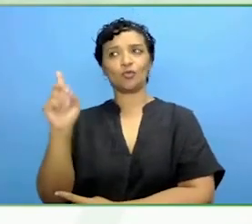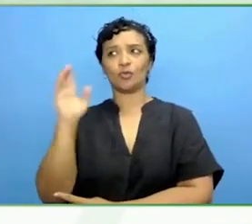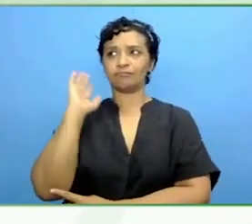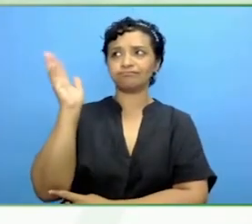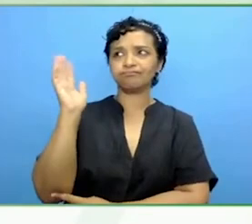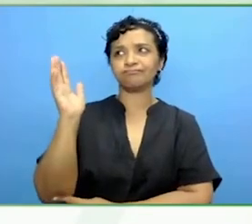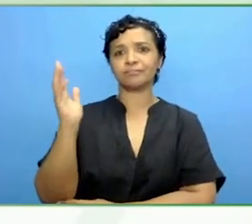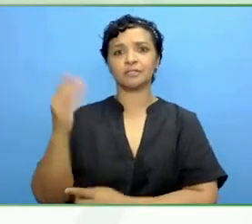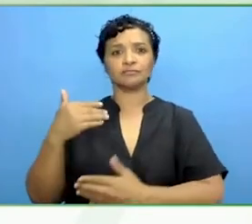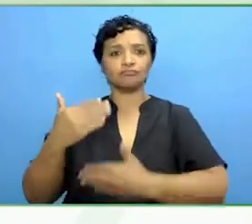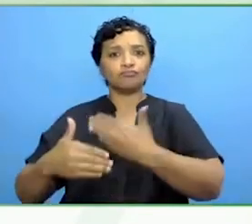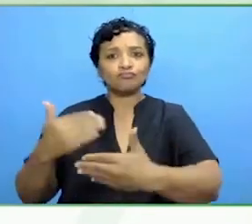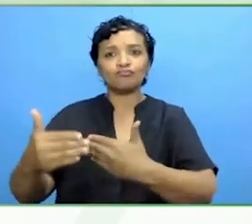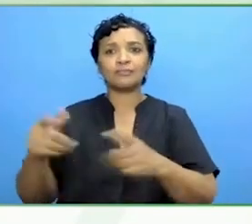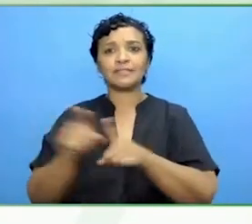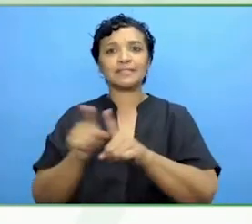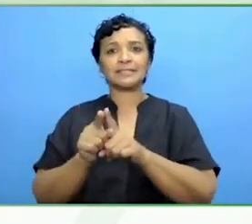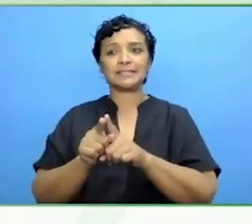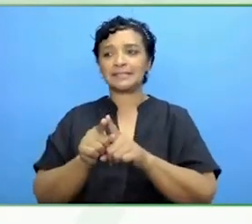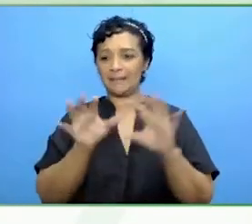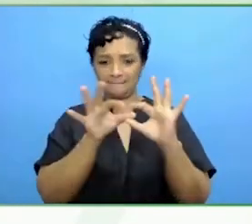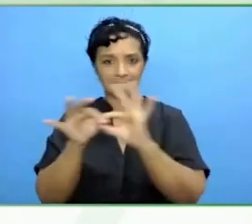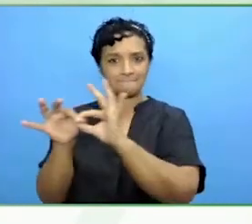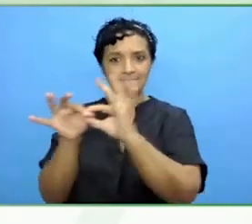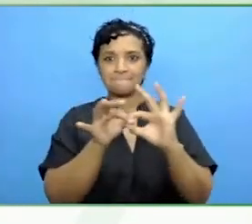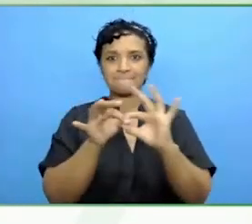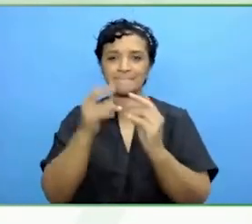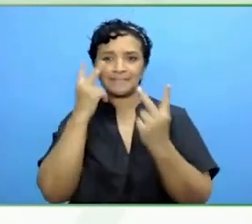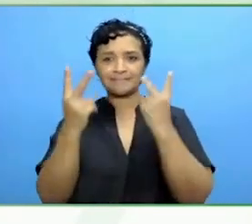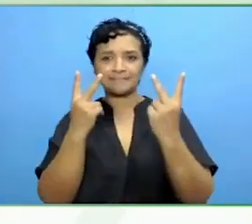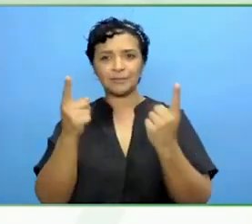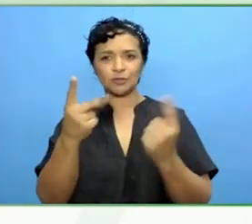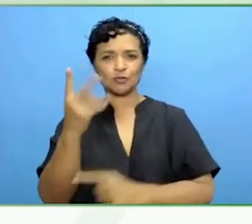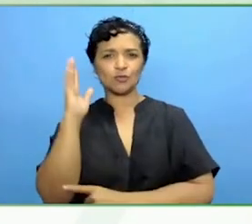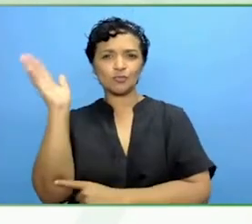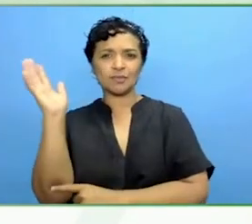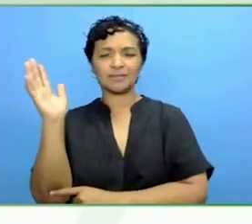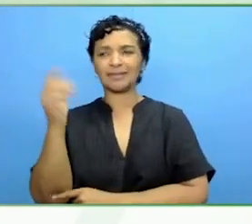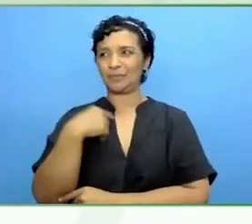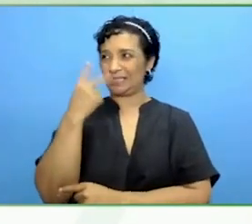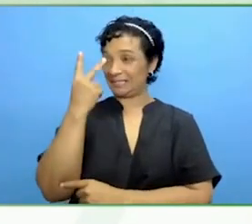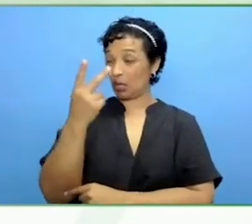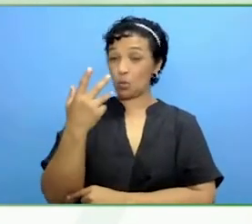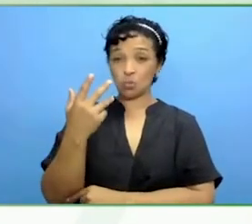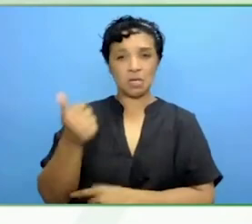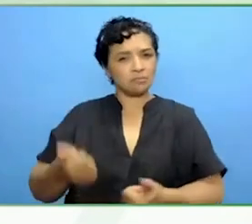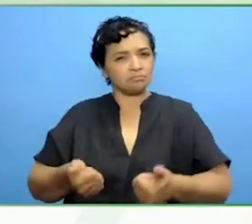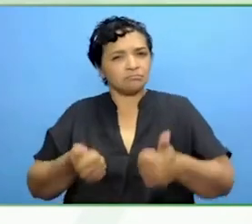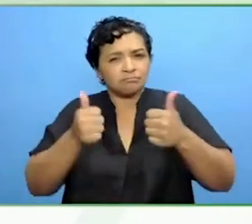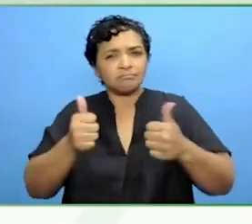another, already, what the possibilities are that could come from these relationships is exactly what we want the generation